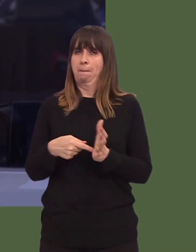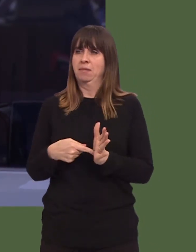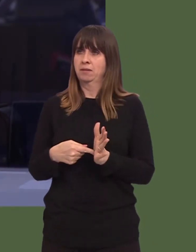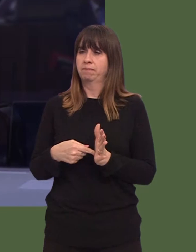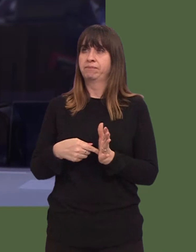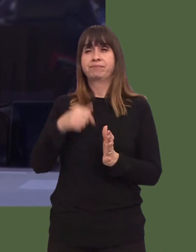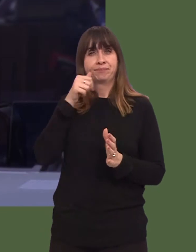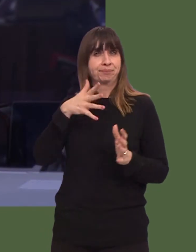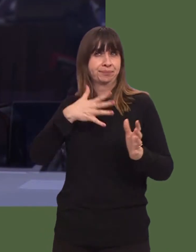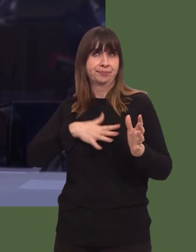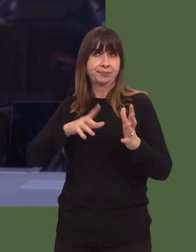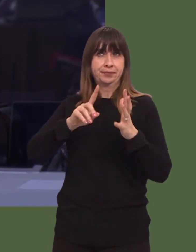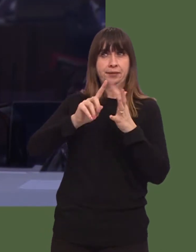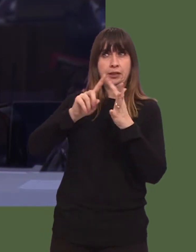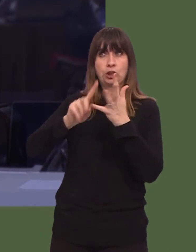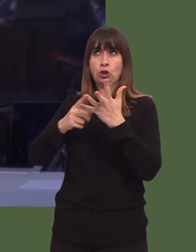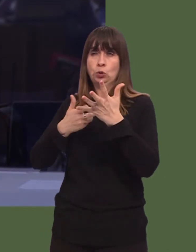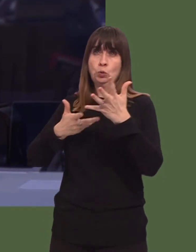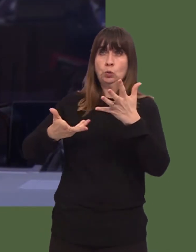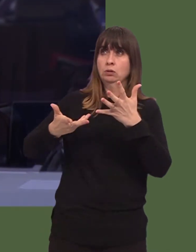EU negotiations before triggering article 50.